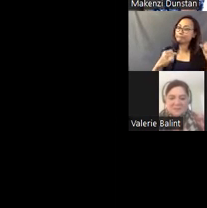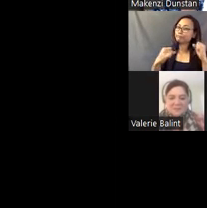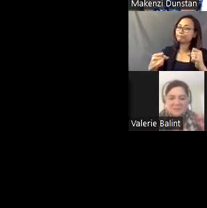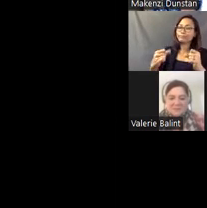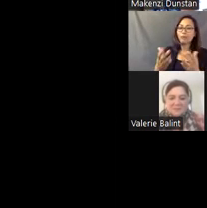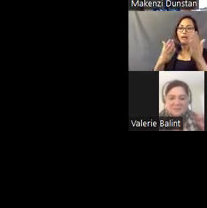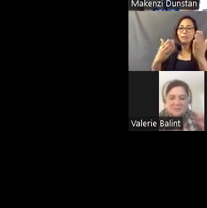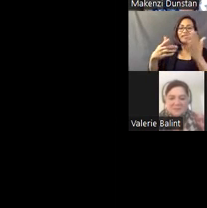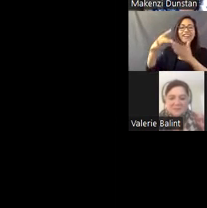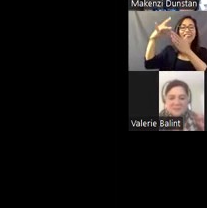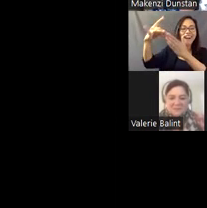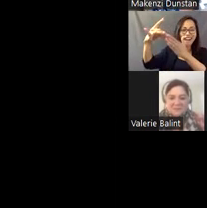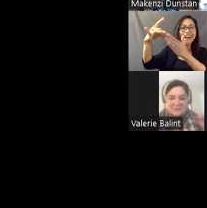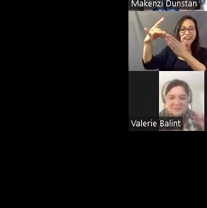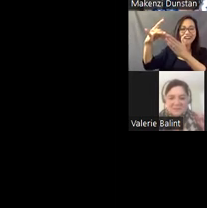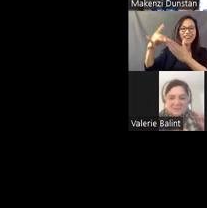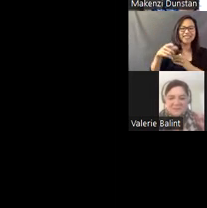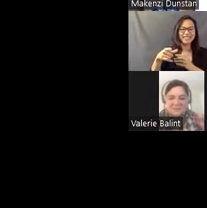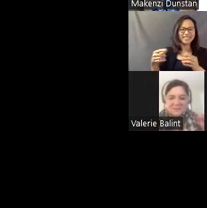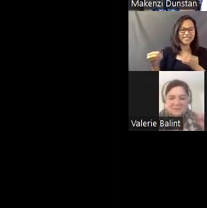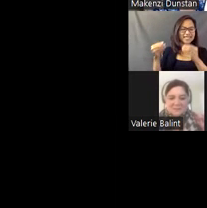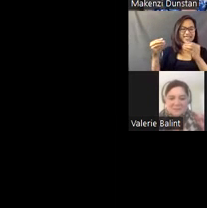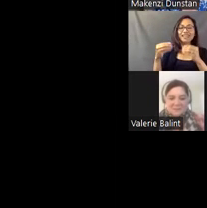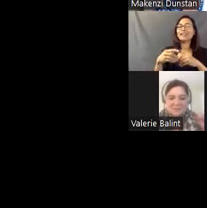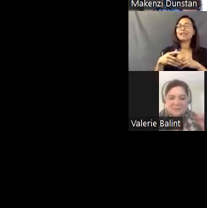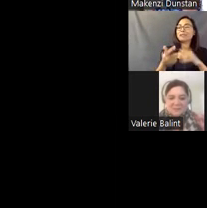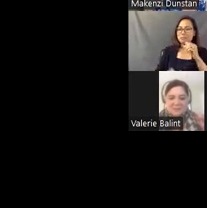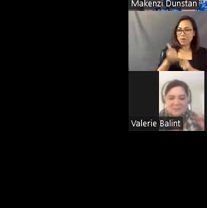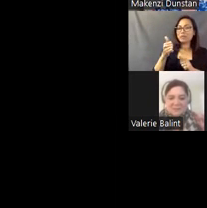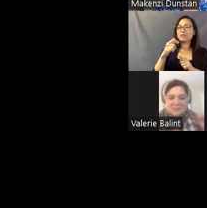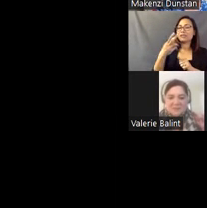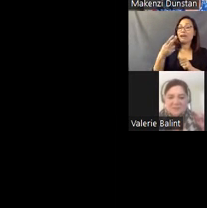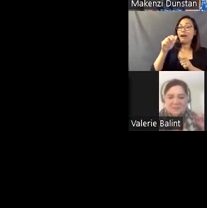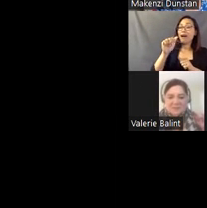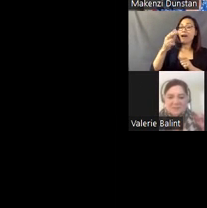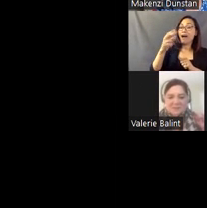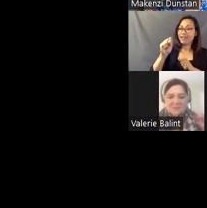Most of the HAHS sites are represented here, although not all of them- Valerie will need